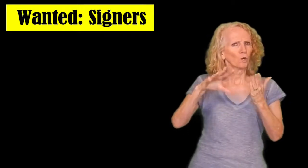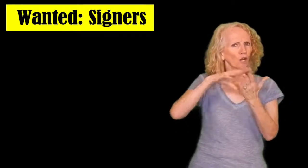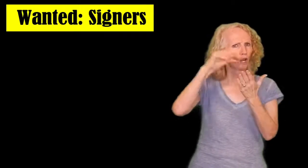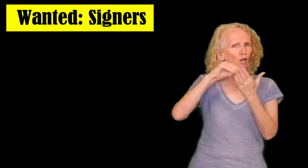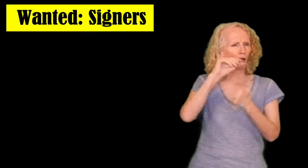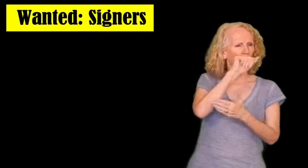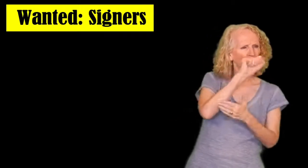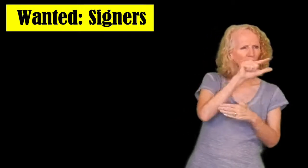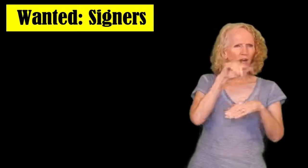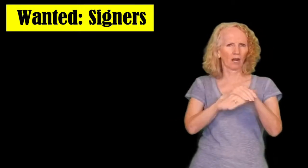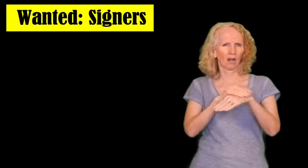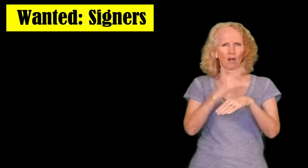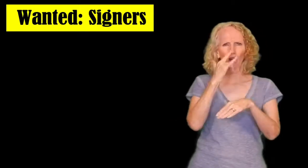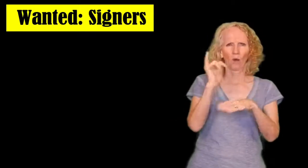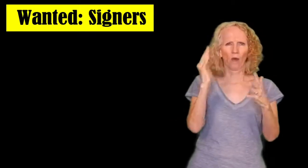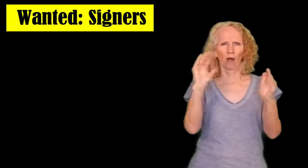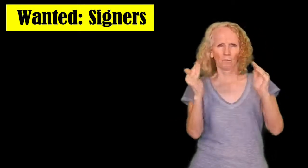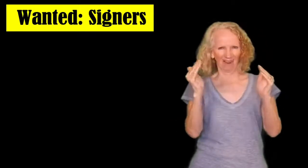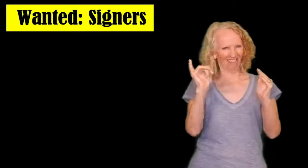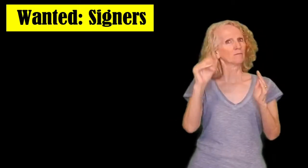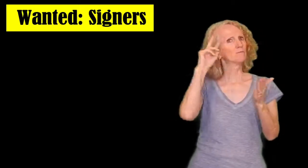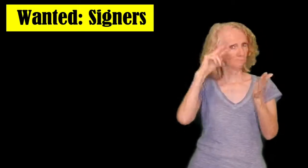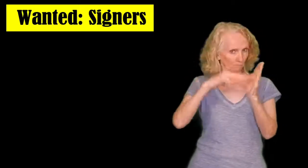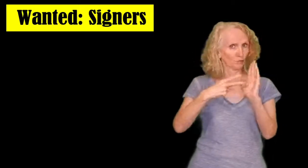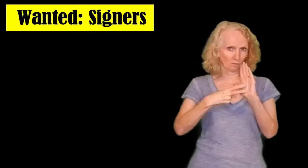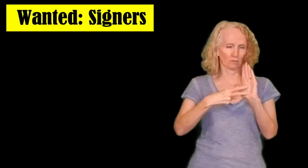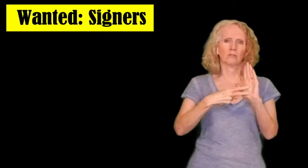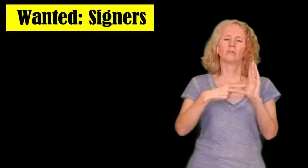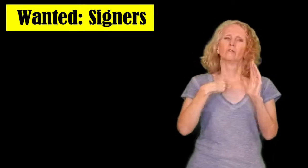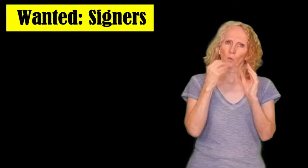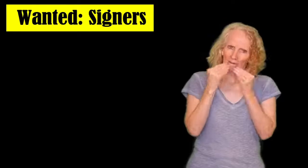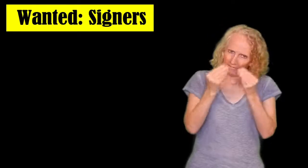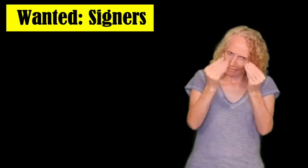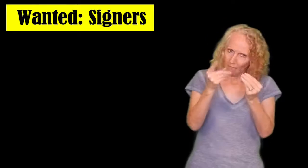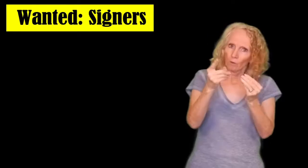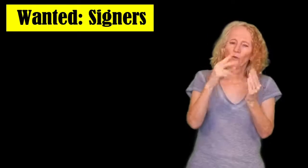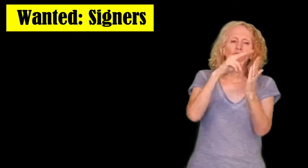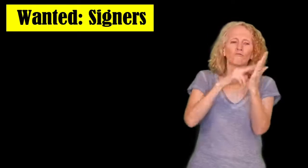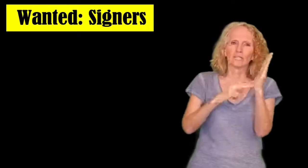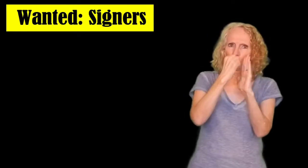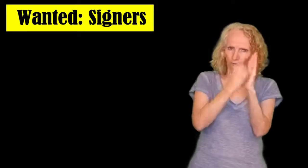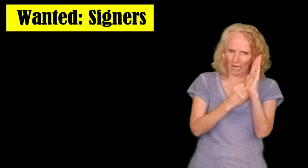purpose will be teaching our students the differences between asl and english so we will be